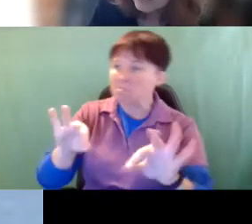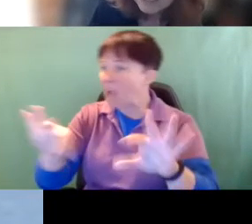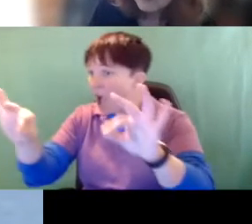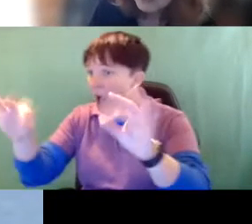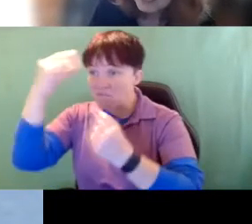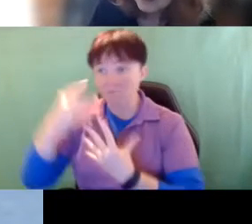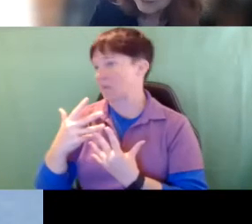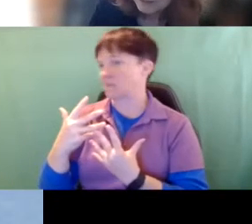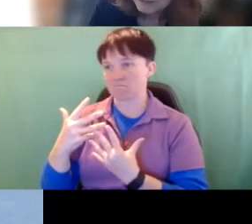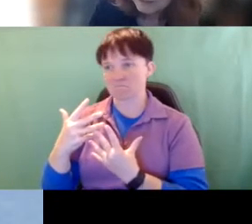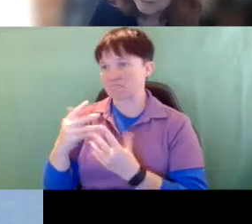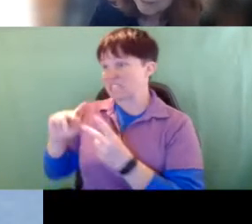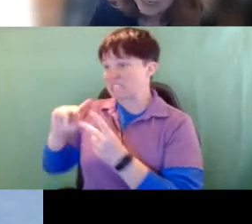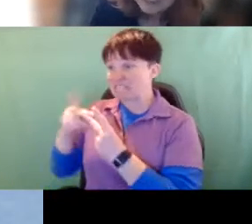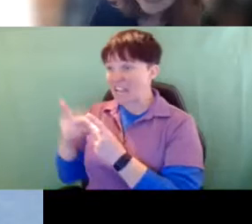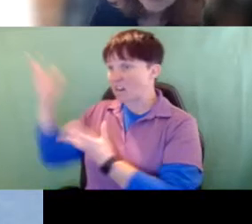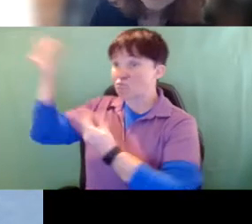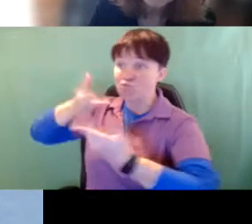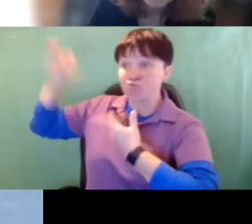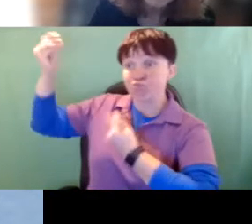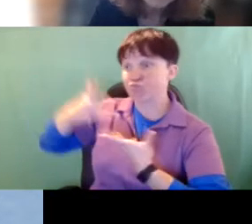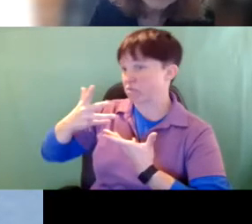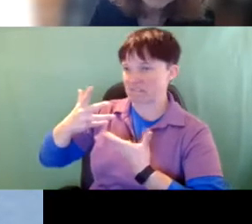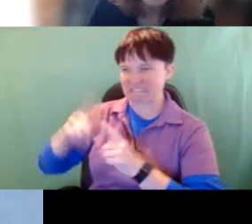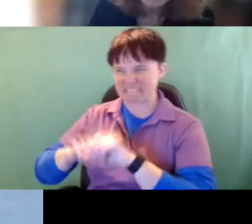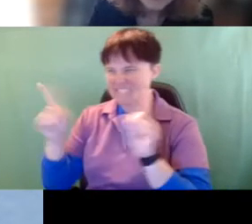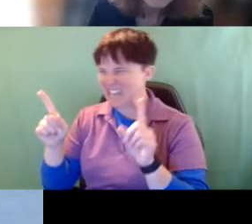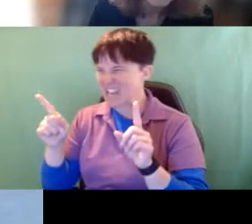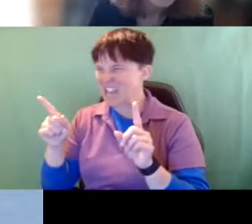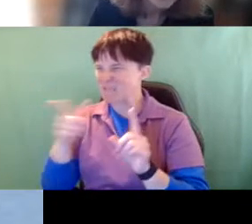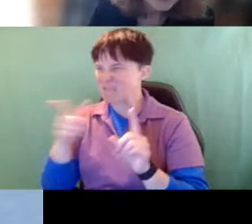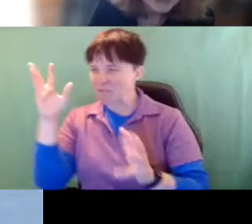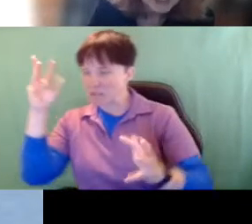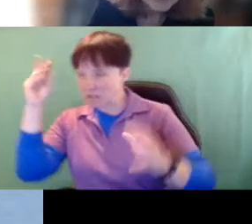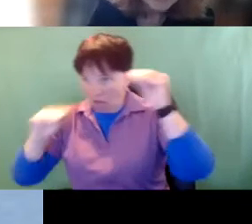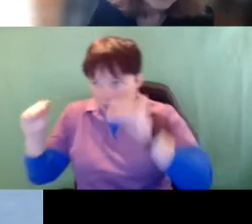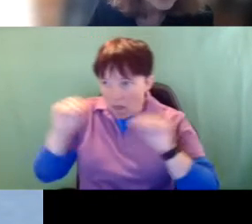Secondary is very difficult, right, because they have to be pieces in place. The communication